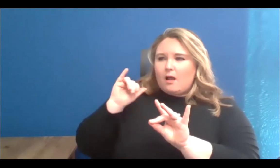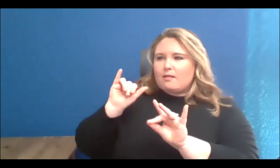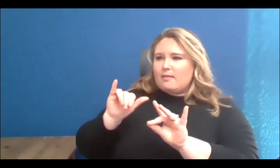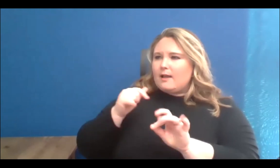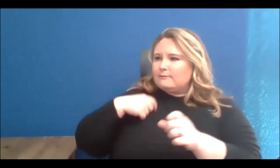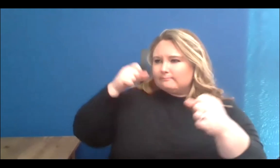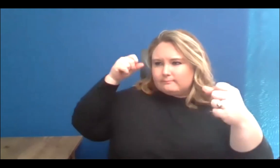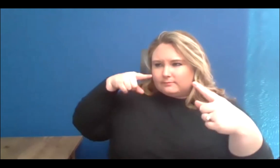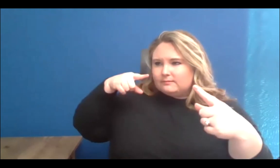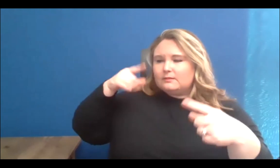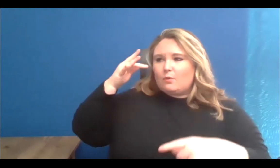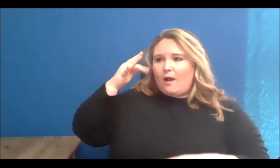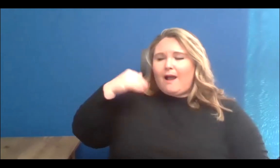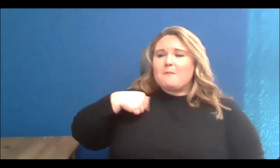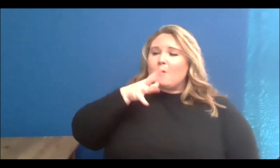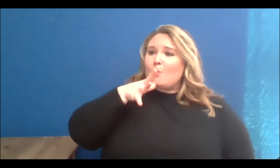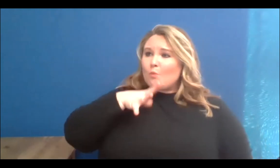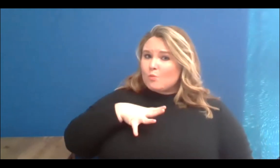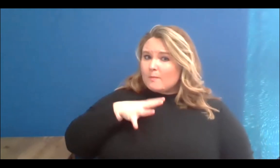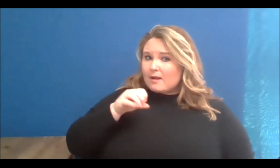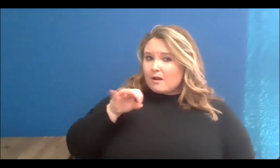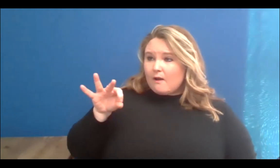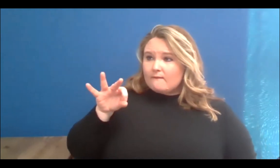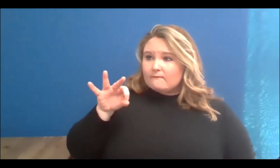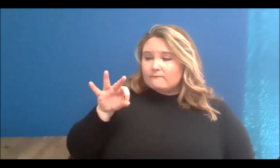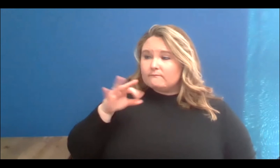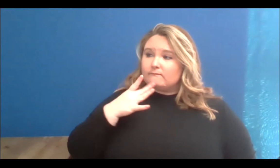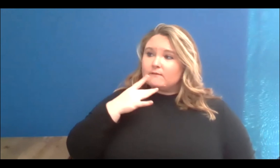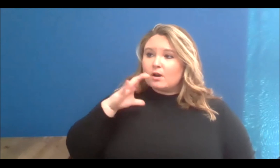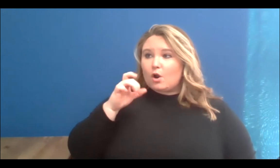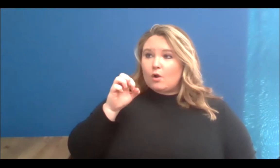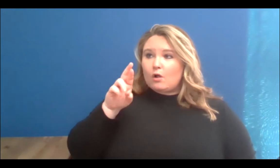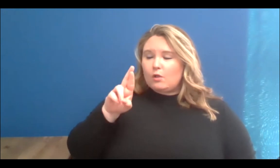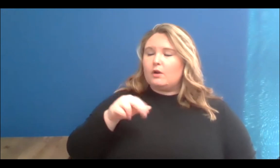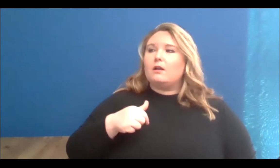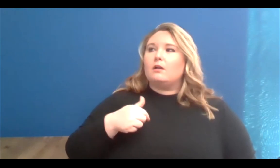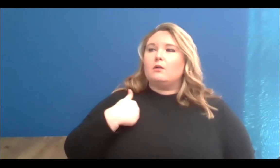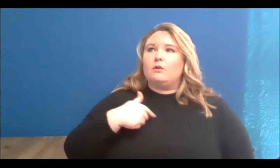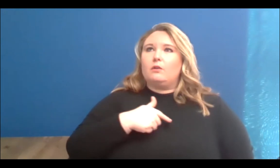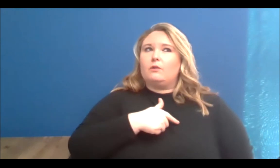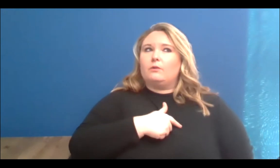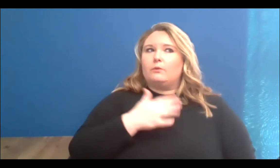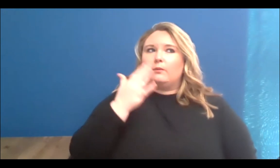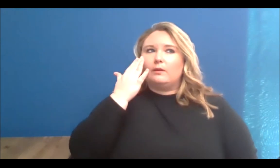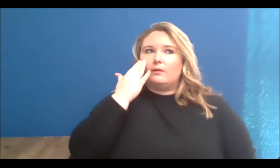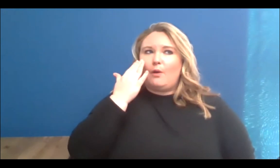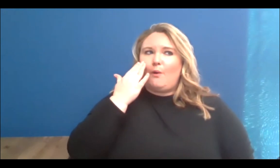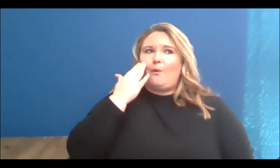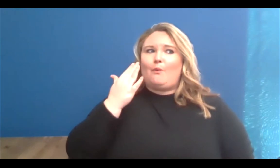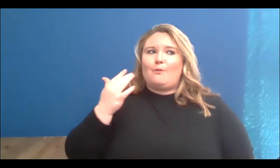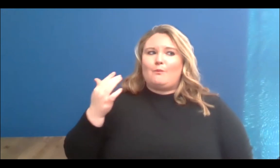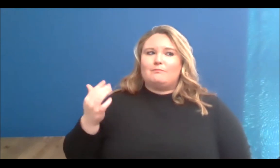of colour myself, I do know the lack of those spaces, so I am absolutely thrilled